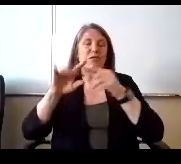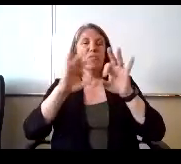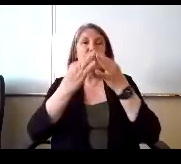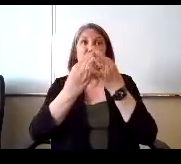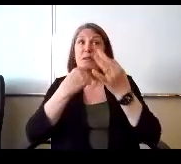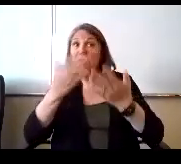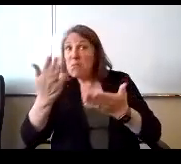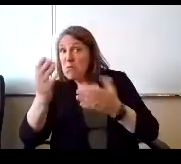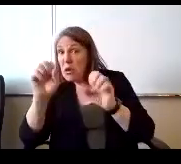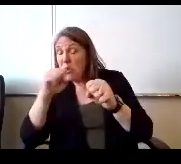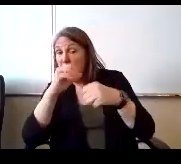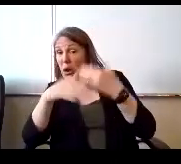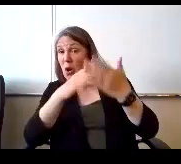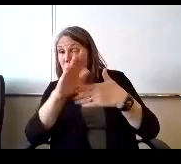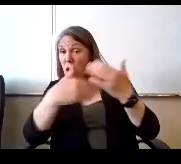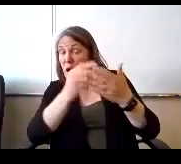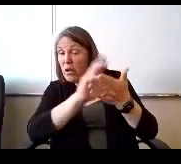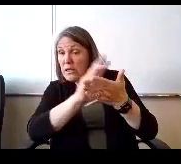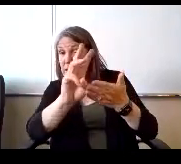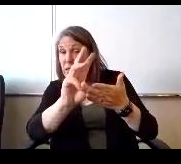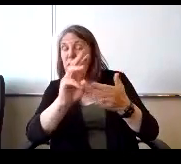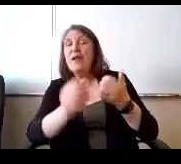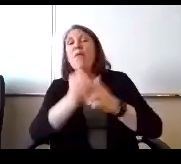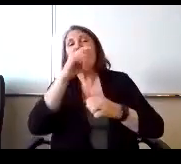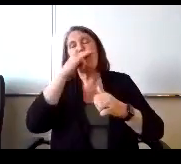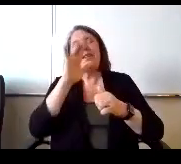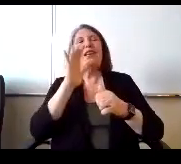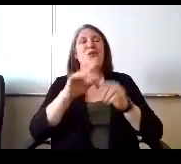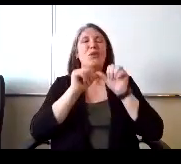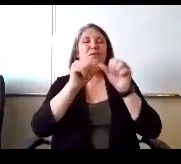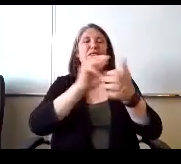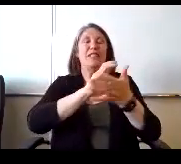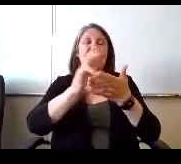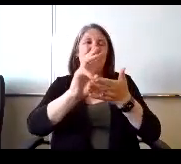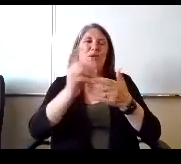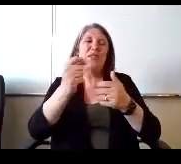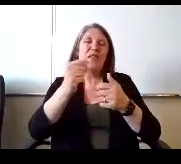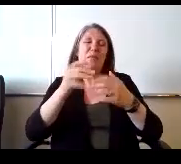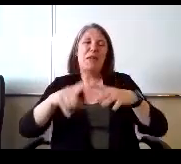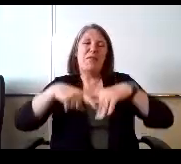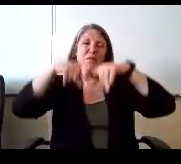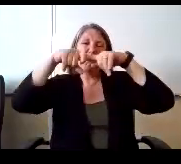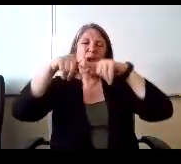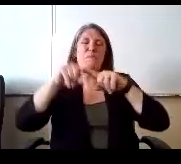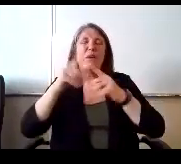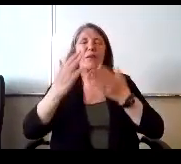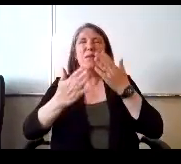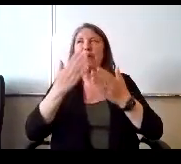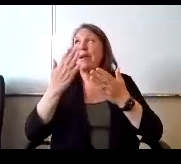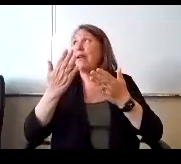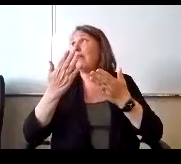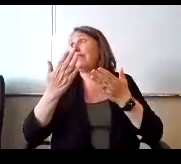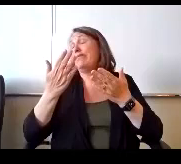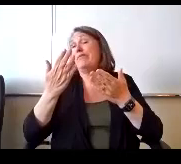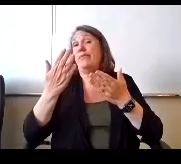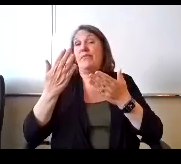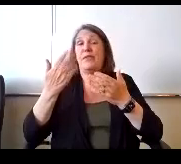of these kids will go six weeks. There's a little bit of a break there, but there might be some families that say, well, we were planning to be gone.